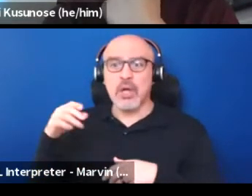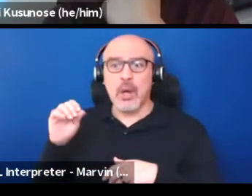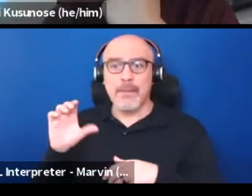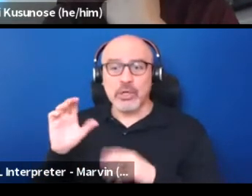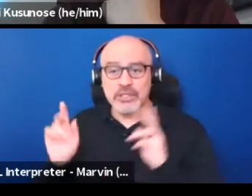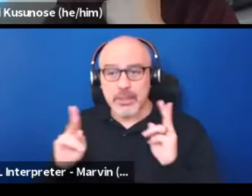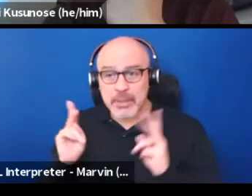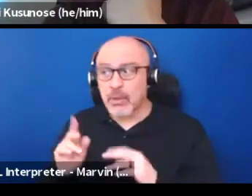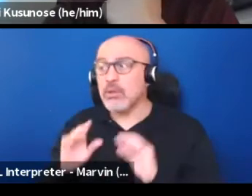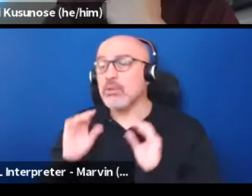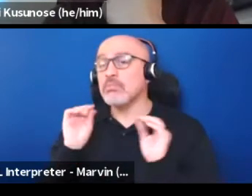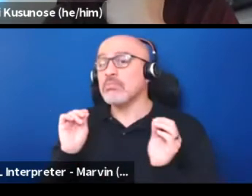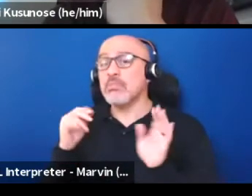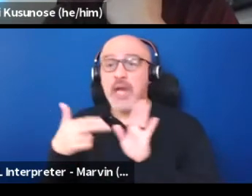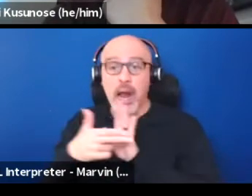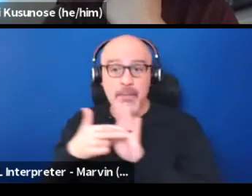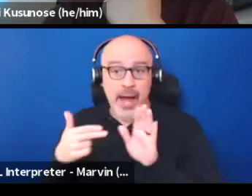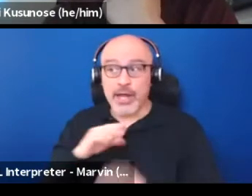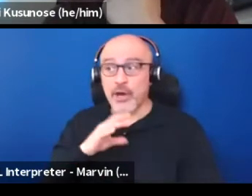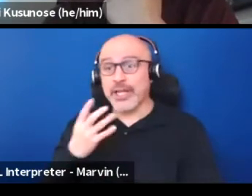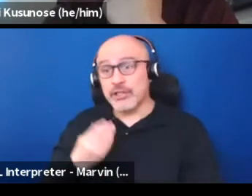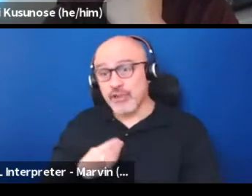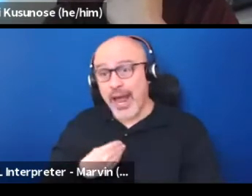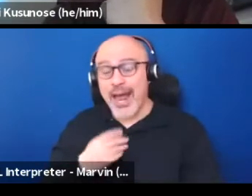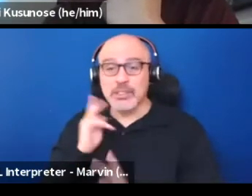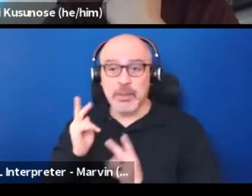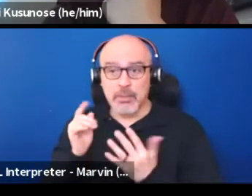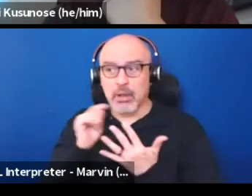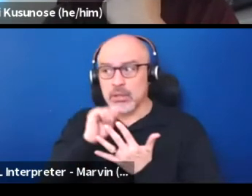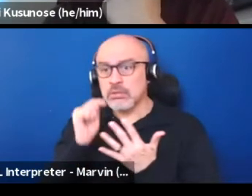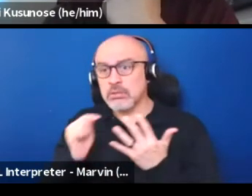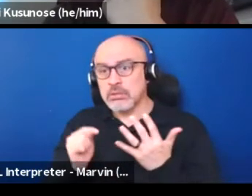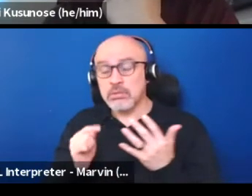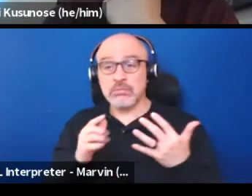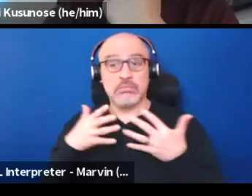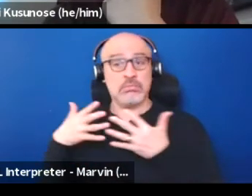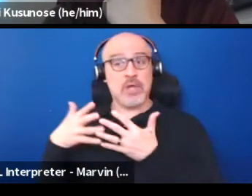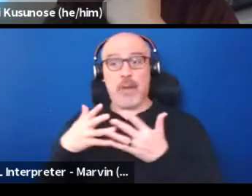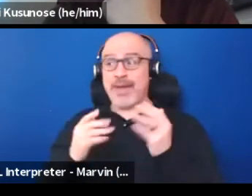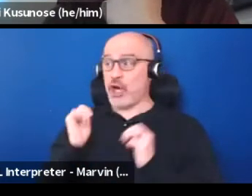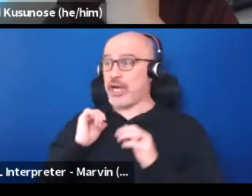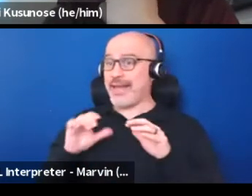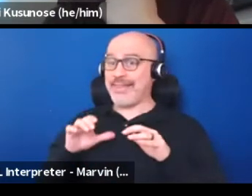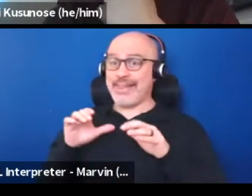non-binary, trans folks. To also see an American theater that is not primarily